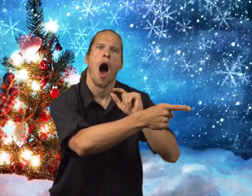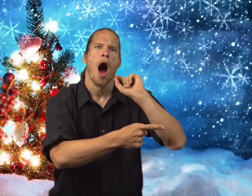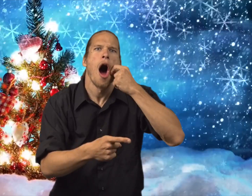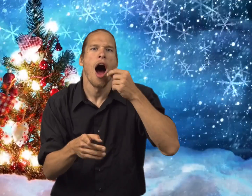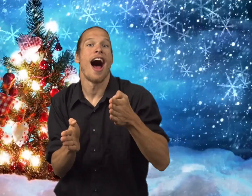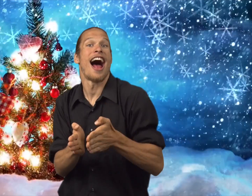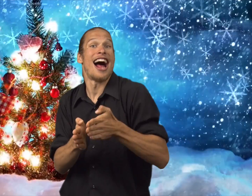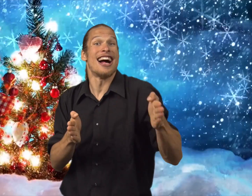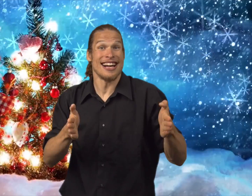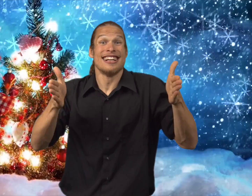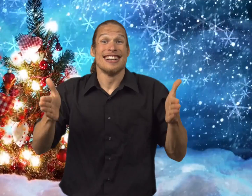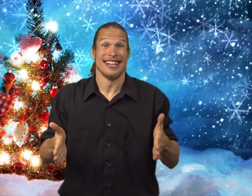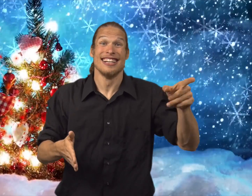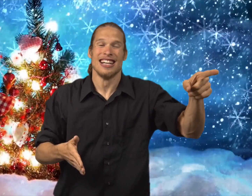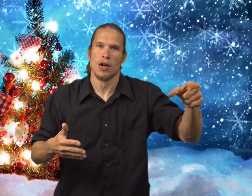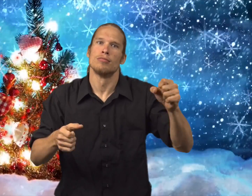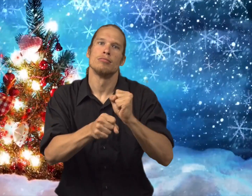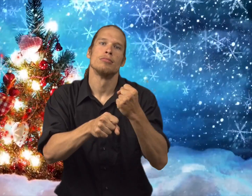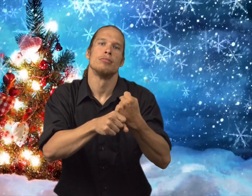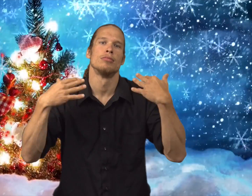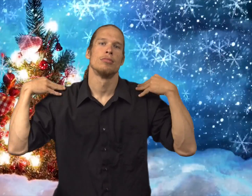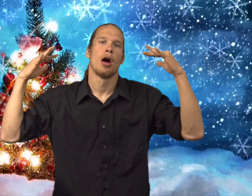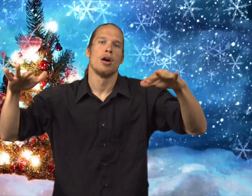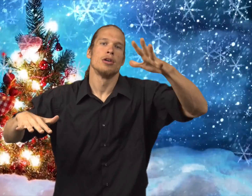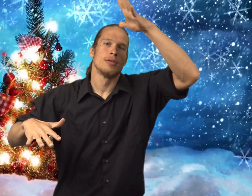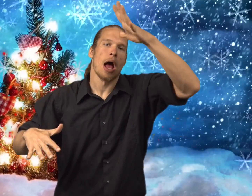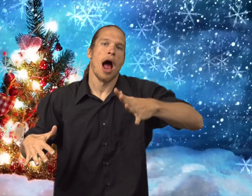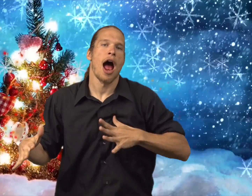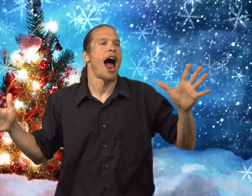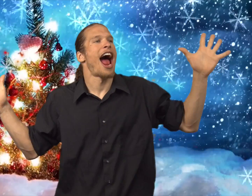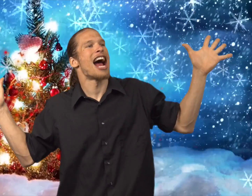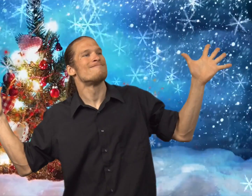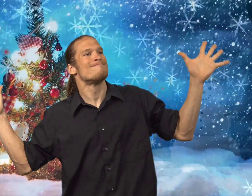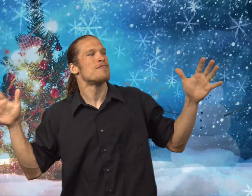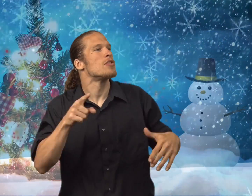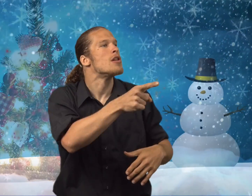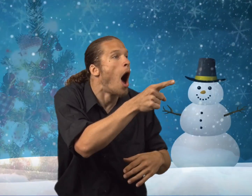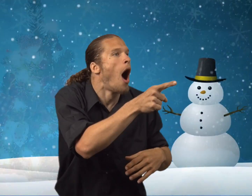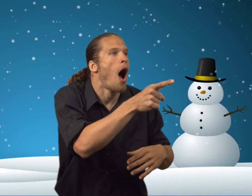And then the mouse sees the next door neighbor and the next door neighbor had built a snowman.